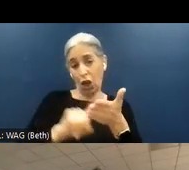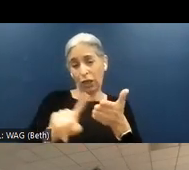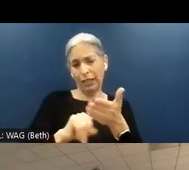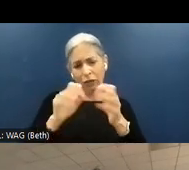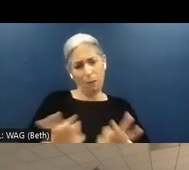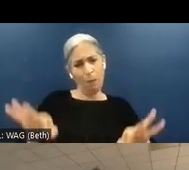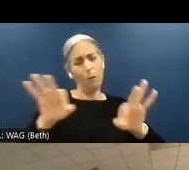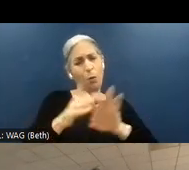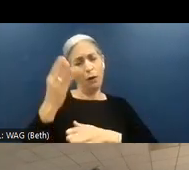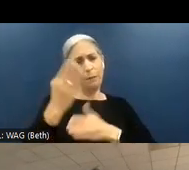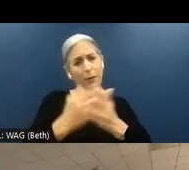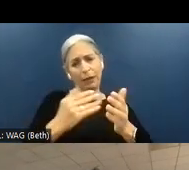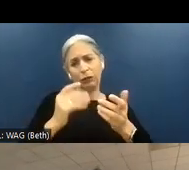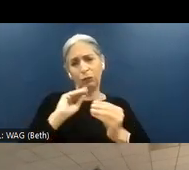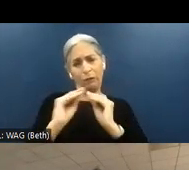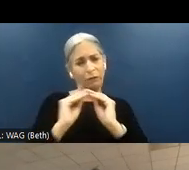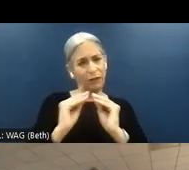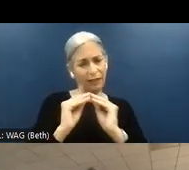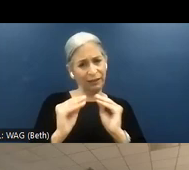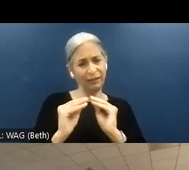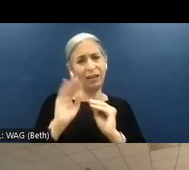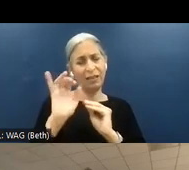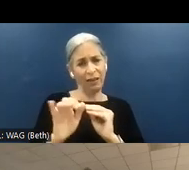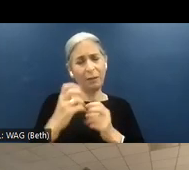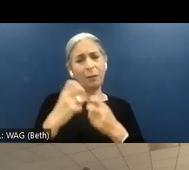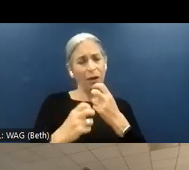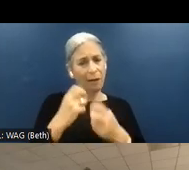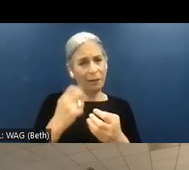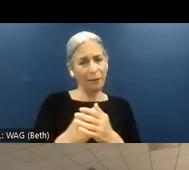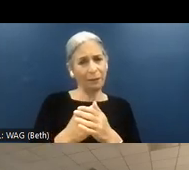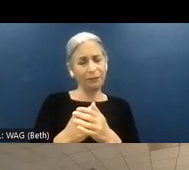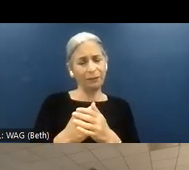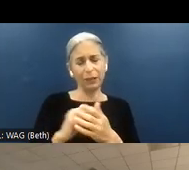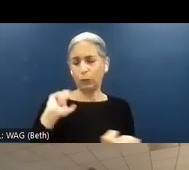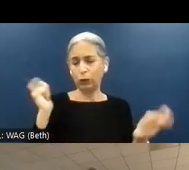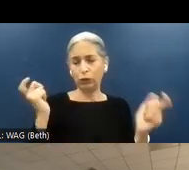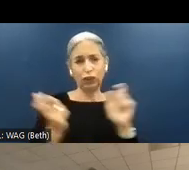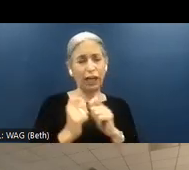role in accelerating the remediation phase and acts as a game-changer for the next steps.